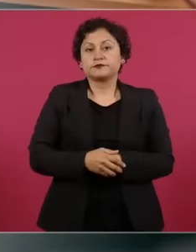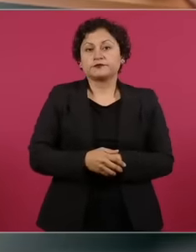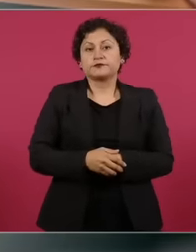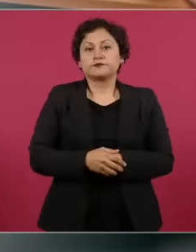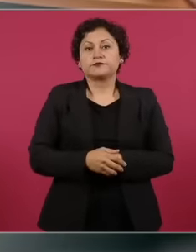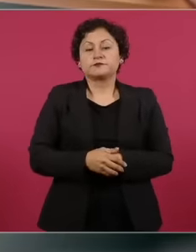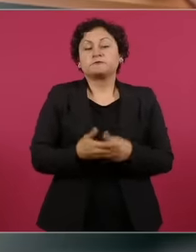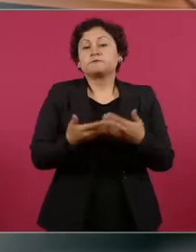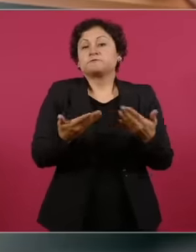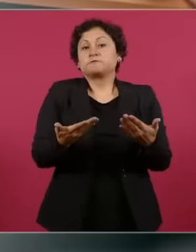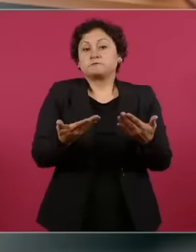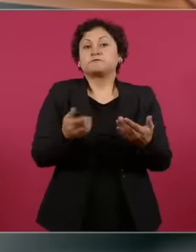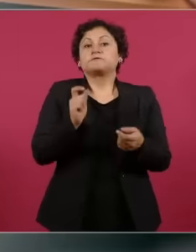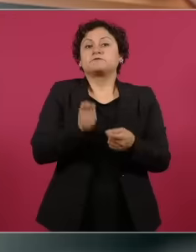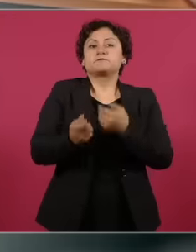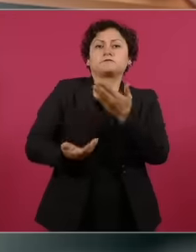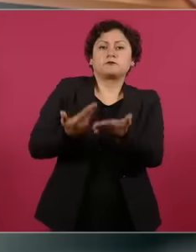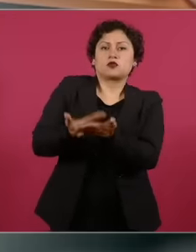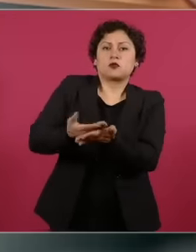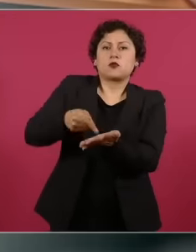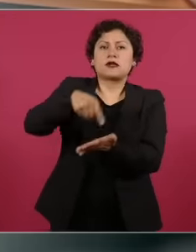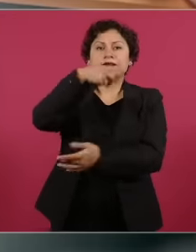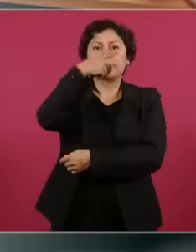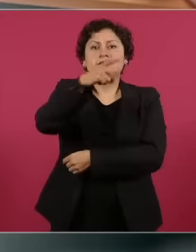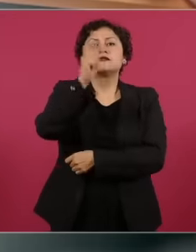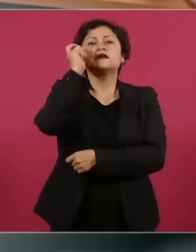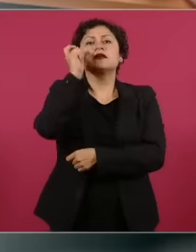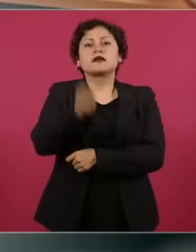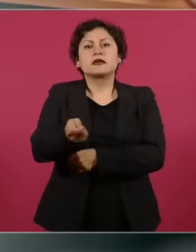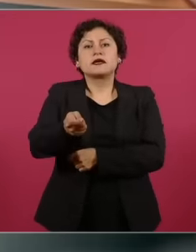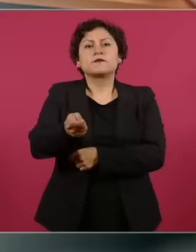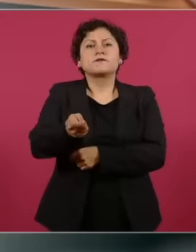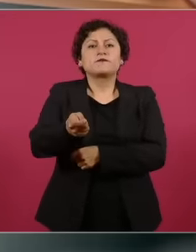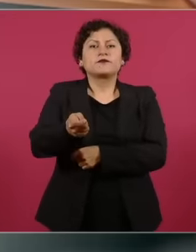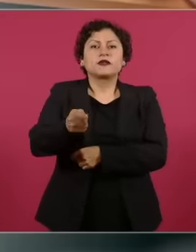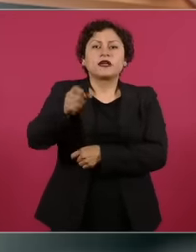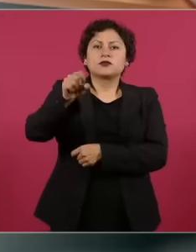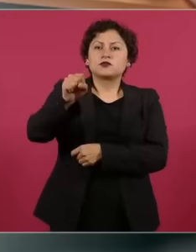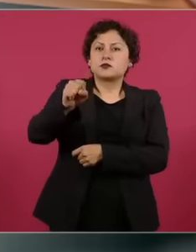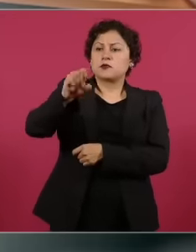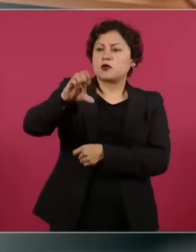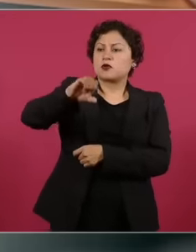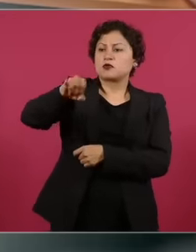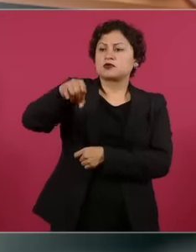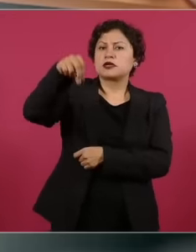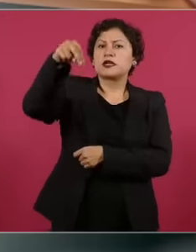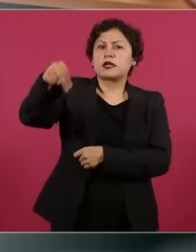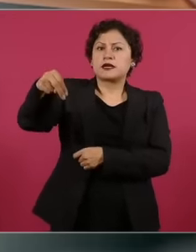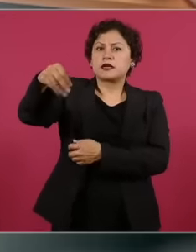the proposal establishes is that the entire supreme court of justice of the nation is elected to